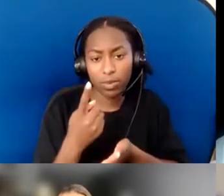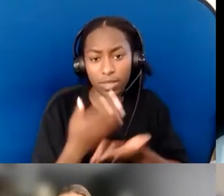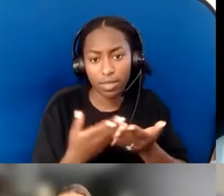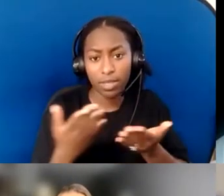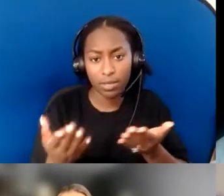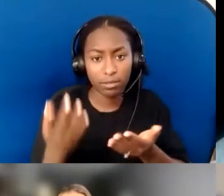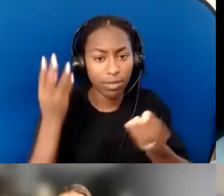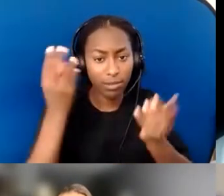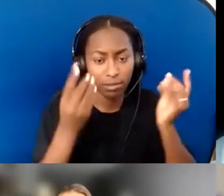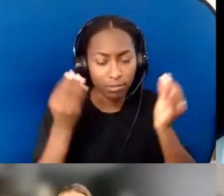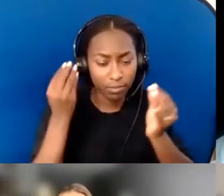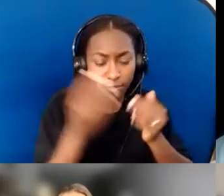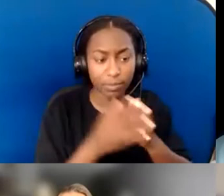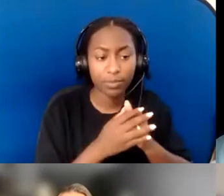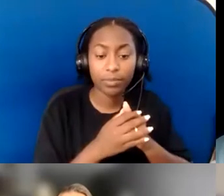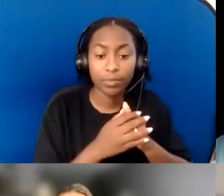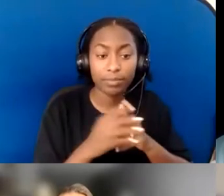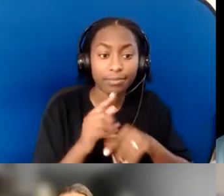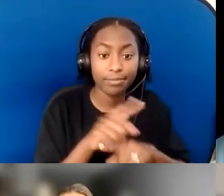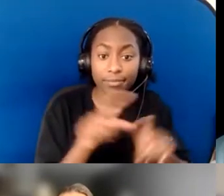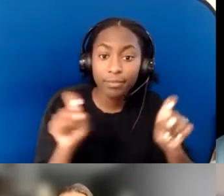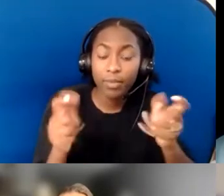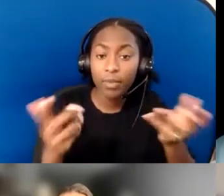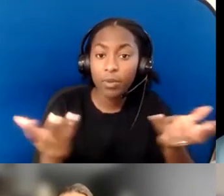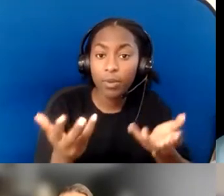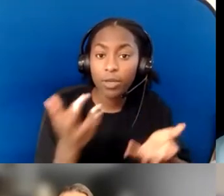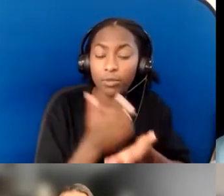What resources are available to help with the cost of improvements?